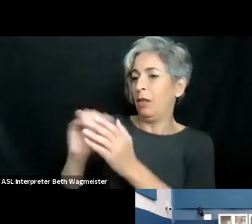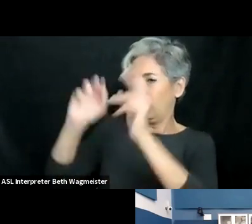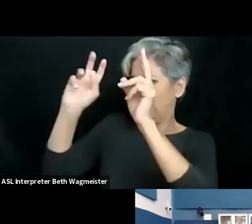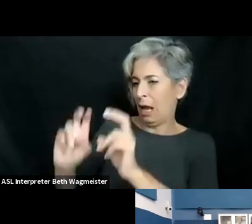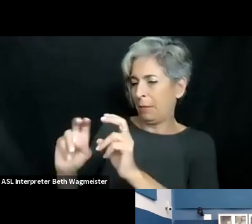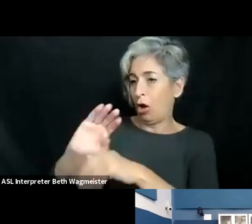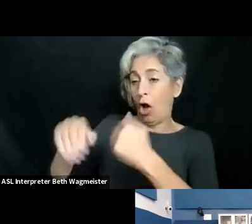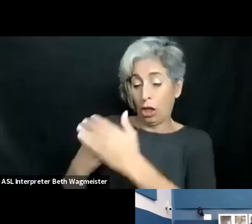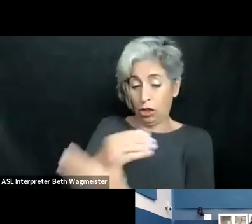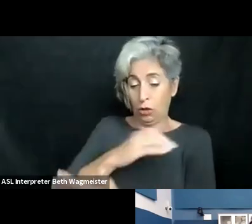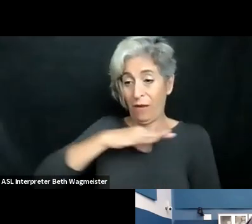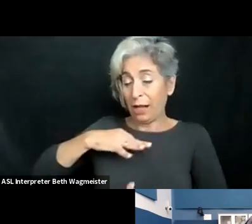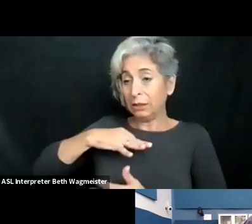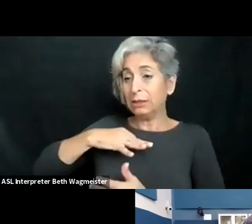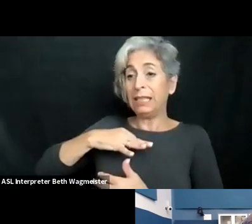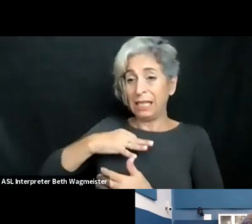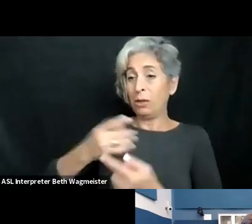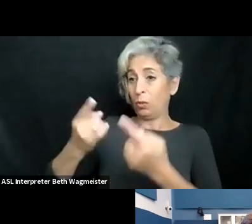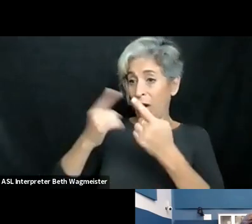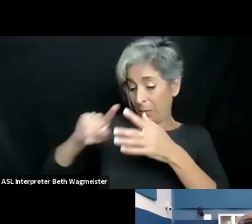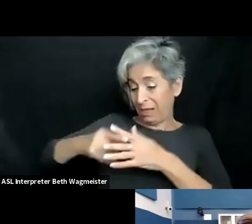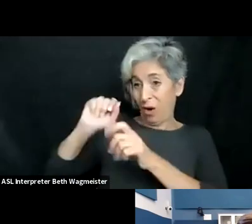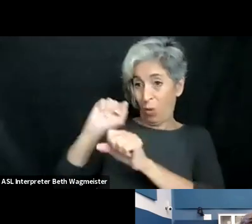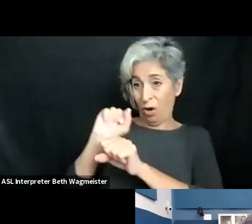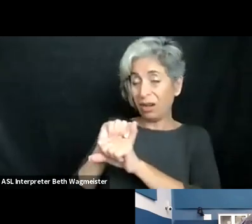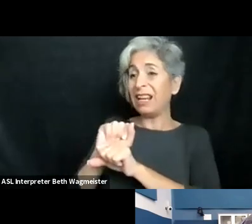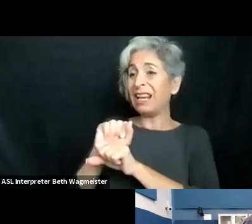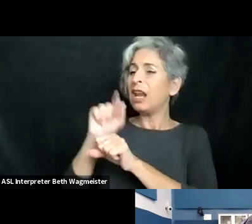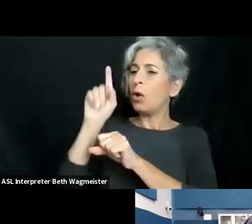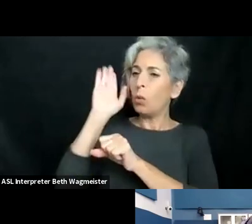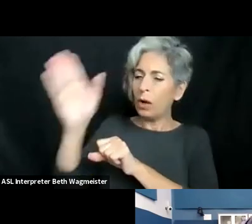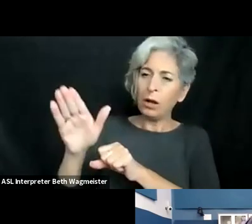accessibility, coping with students with disabilities, these topics. And